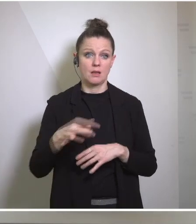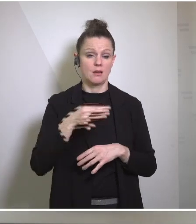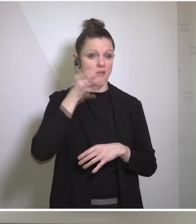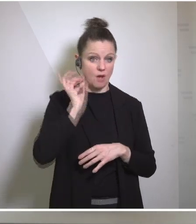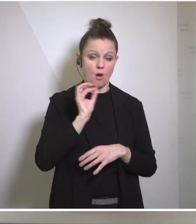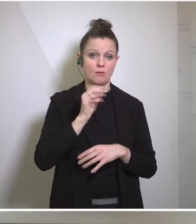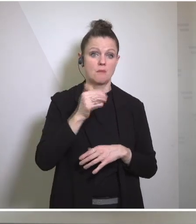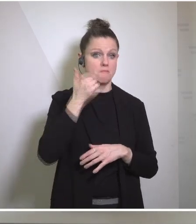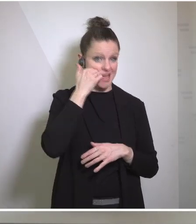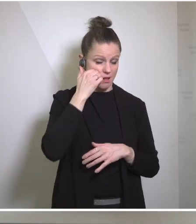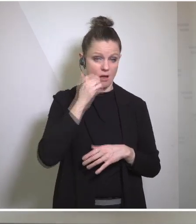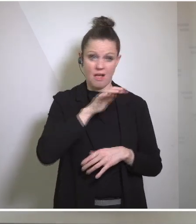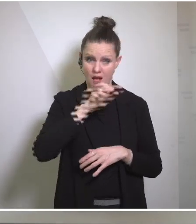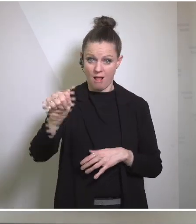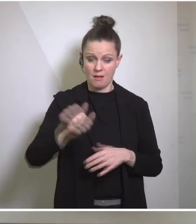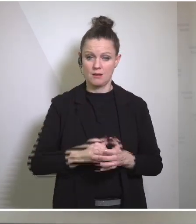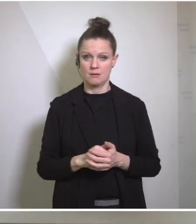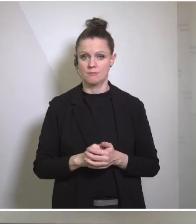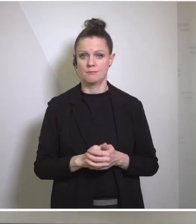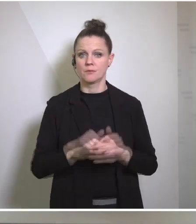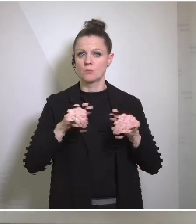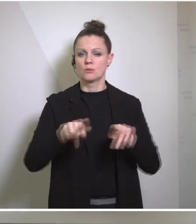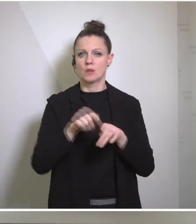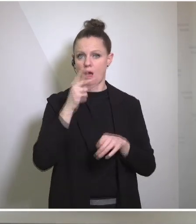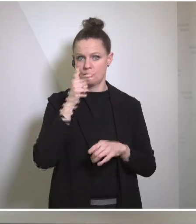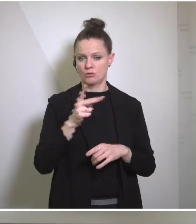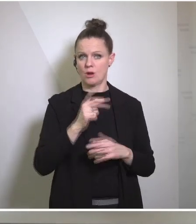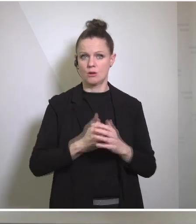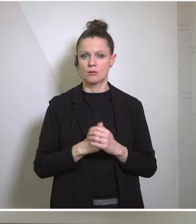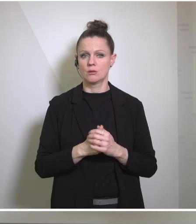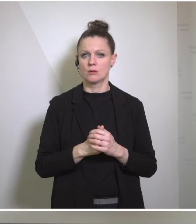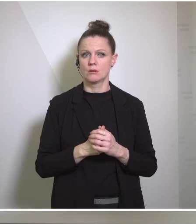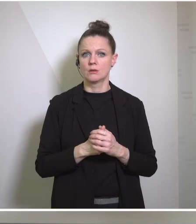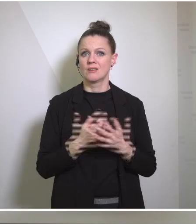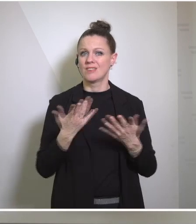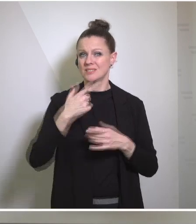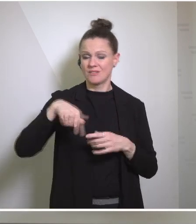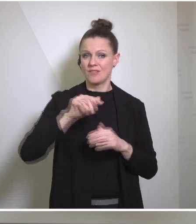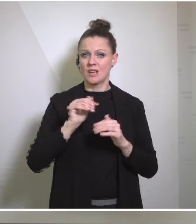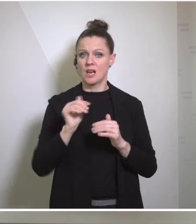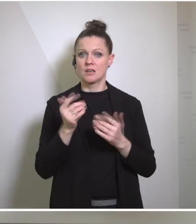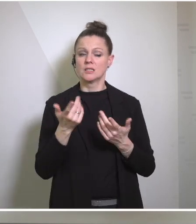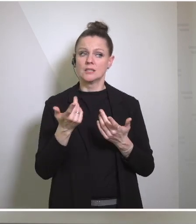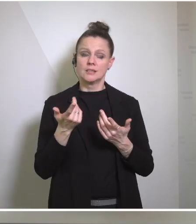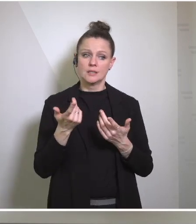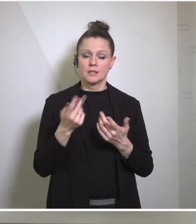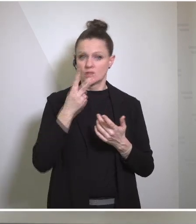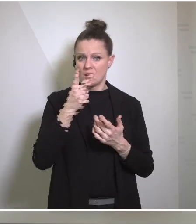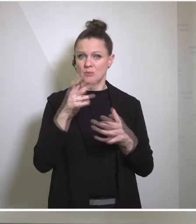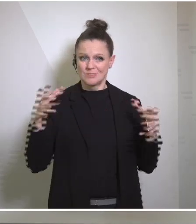to look at everything that needs to be done to prevent the conflict from spreading, including